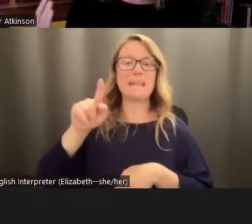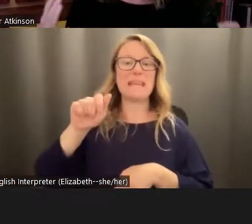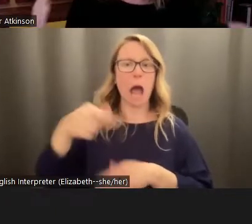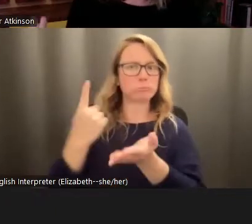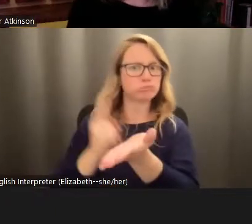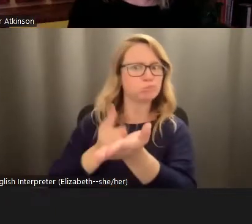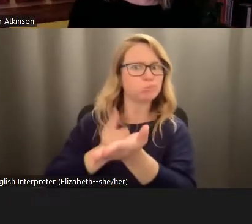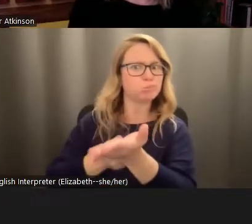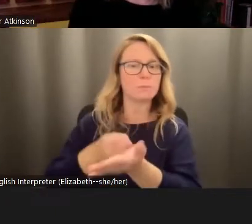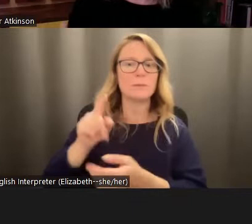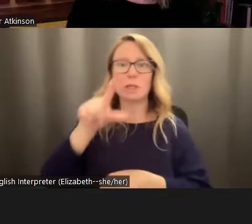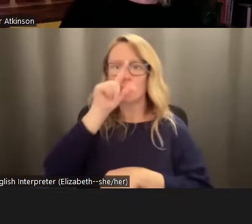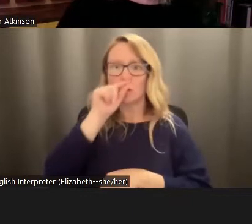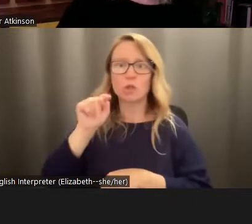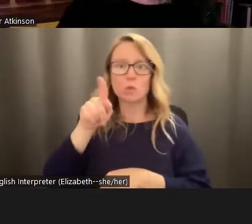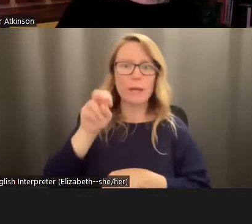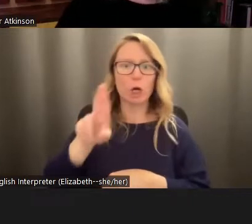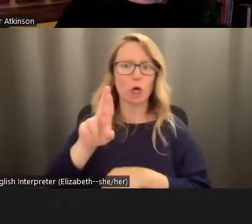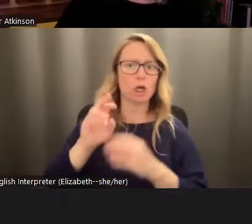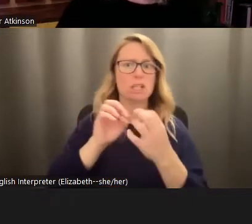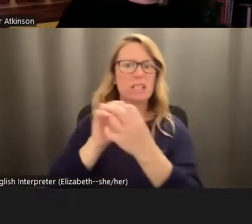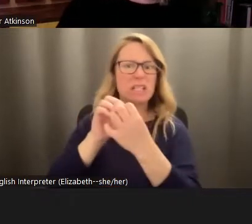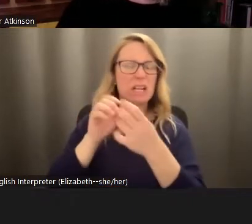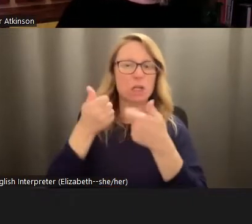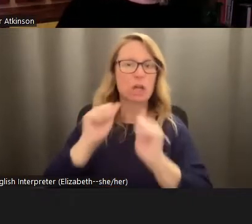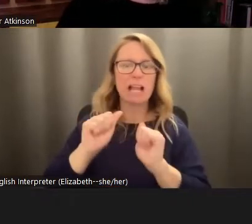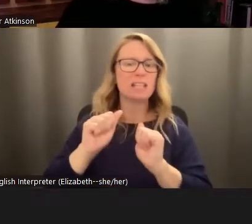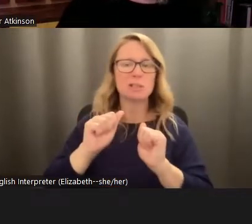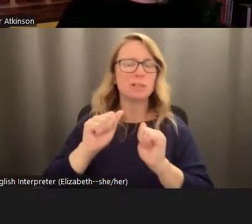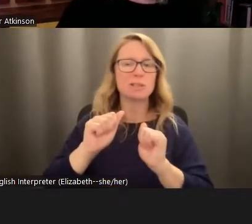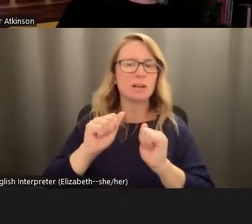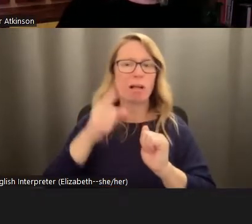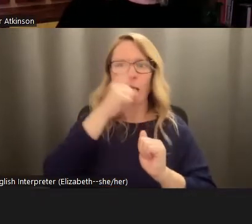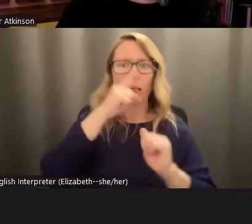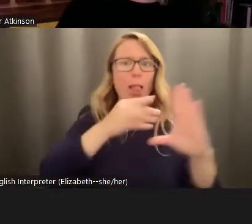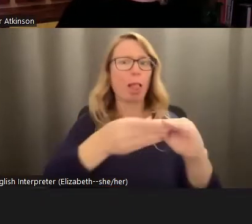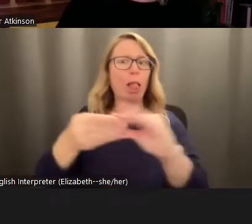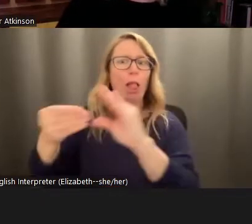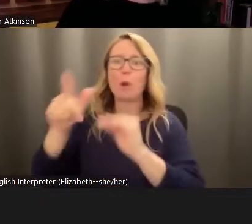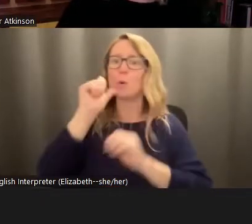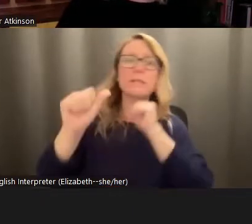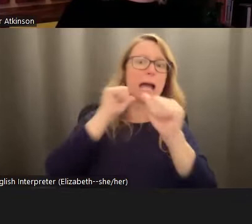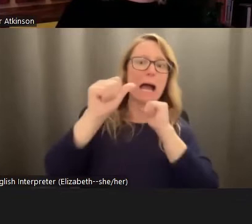at these Twitter battles where he's running around debunking all the most prominent climate deniers. And in his new book, he